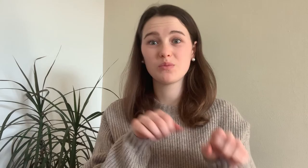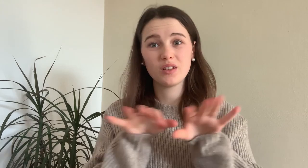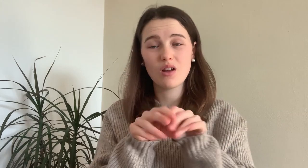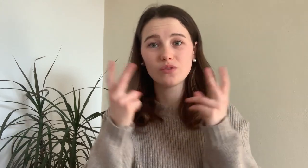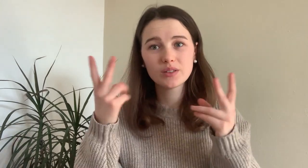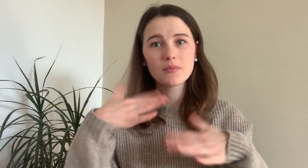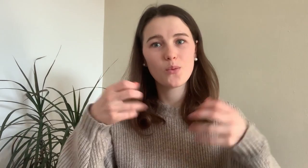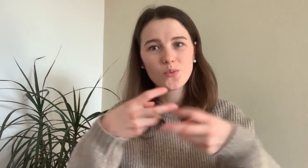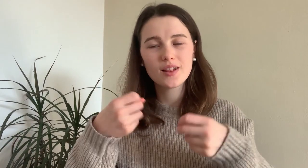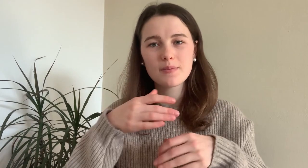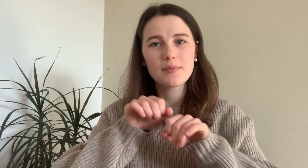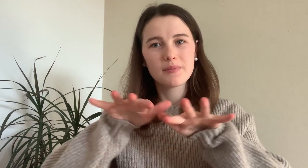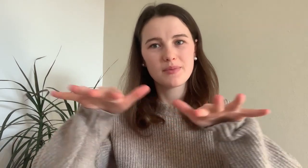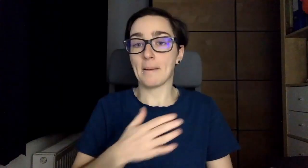It´s also important that we have more subtitles in social media.